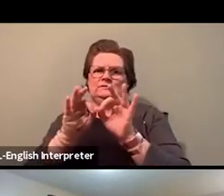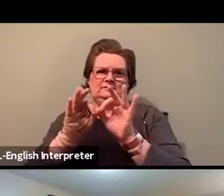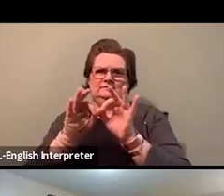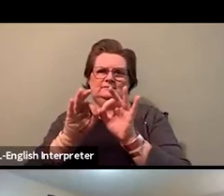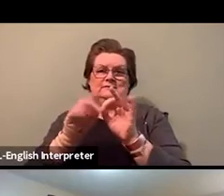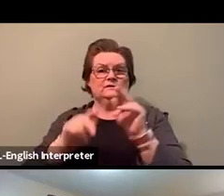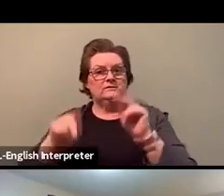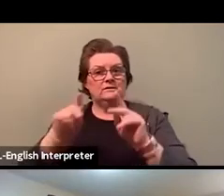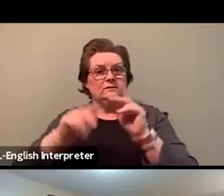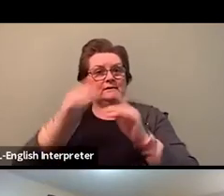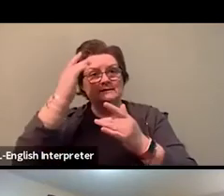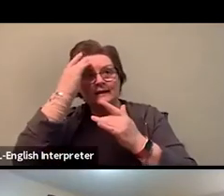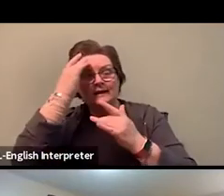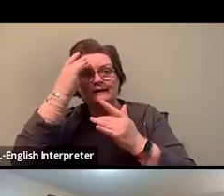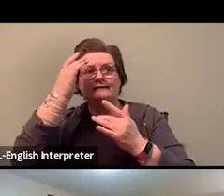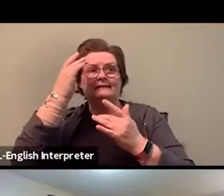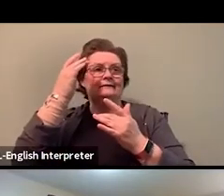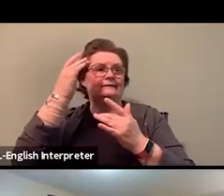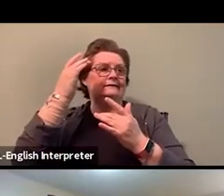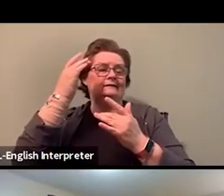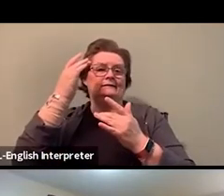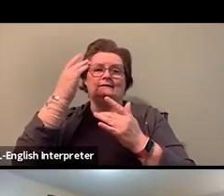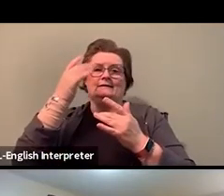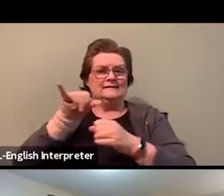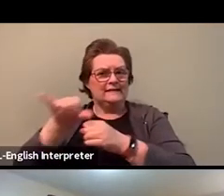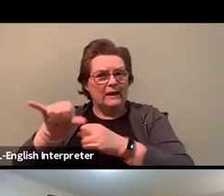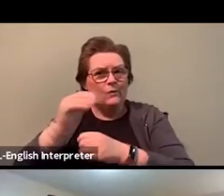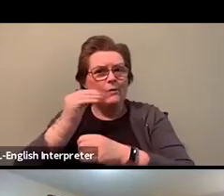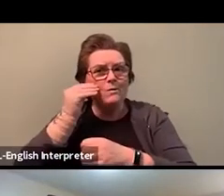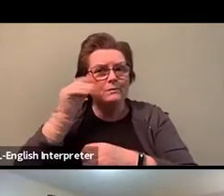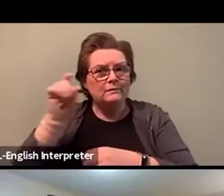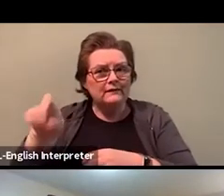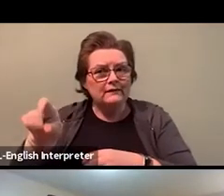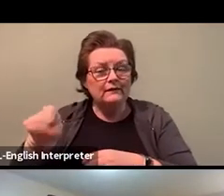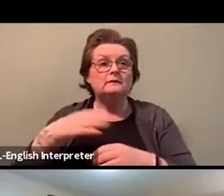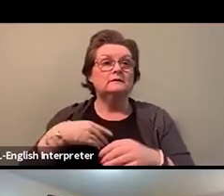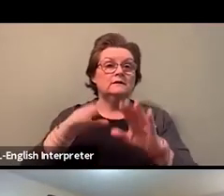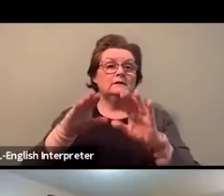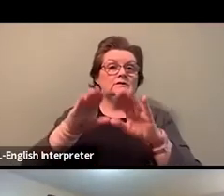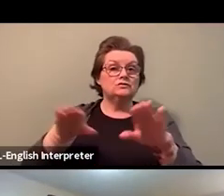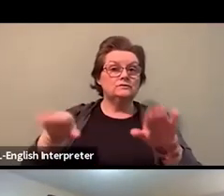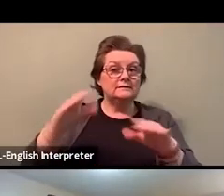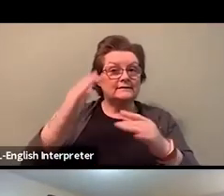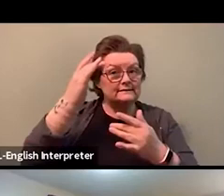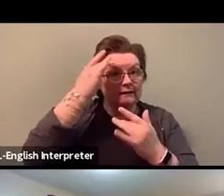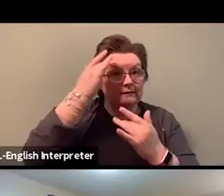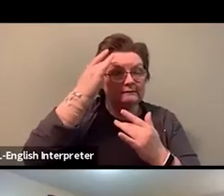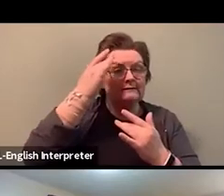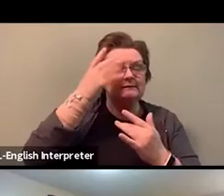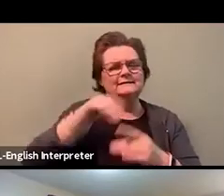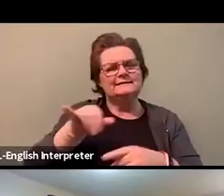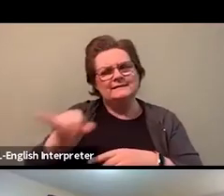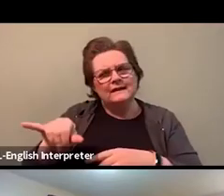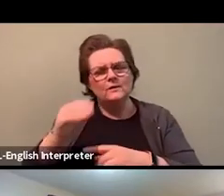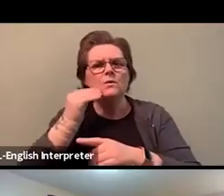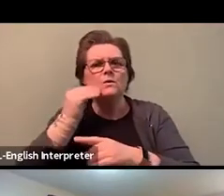their children, their loved ones. Not only does paid sick days benefit our economy.